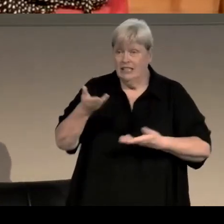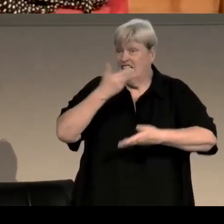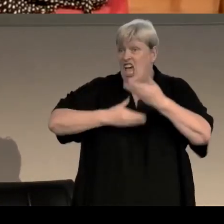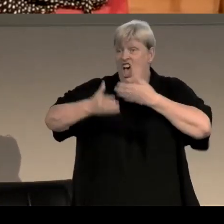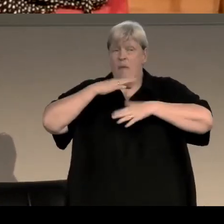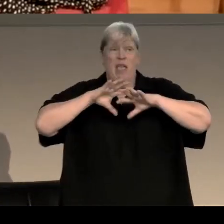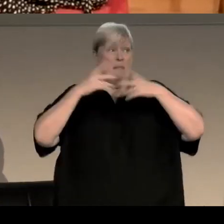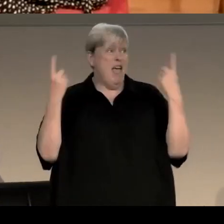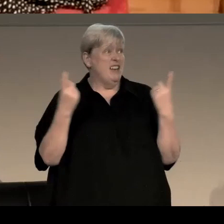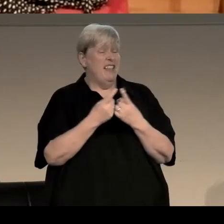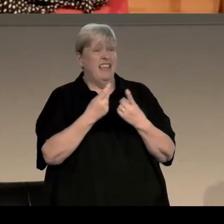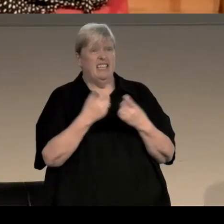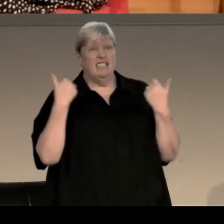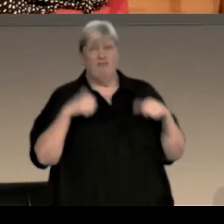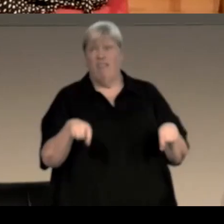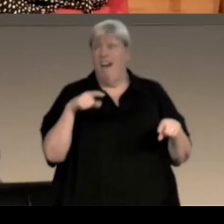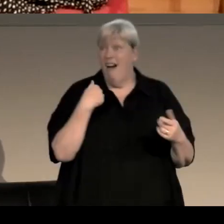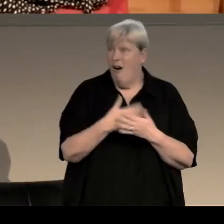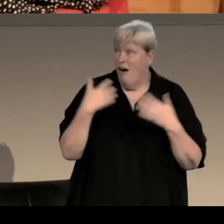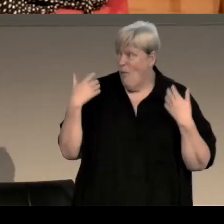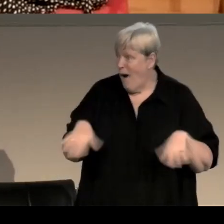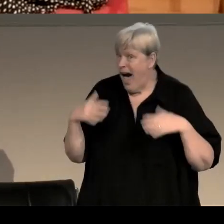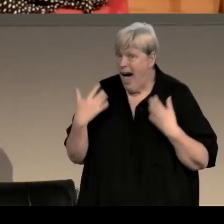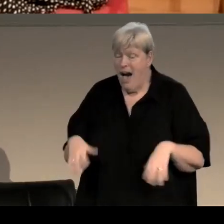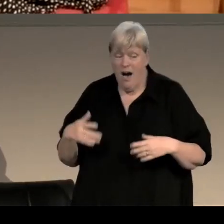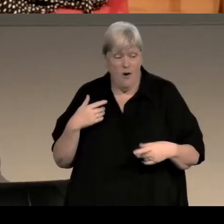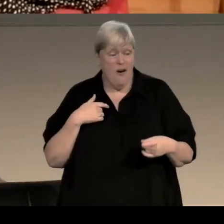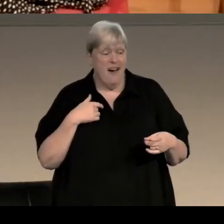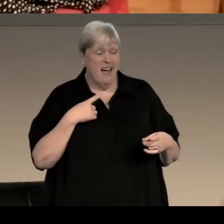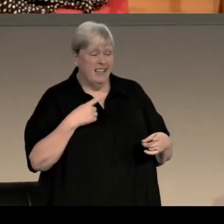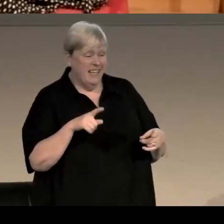stuff that's tangential to what we started talking about and I'm thinking "I can use that, I can use